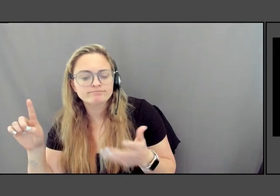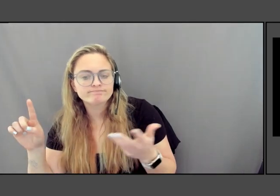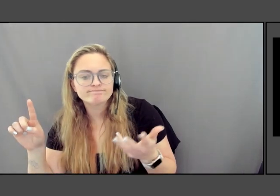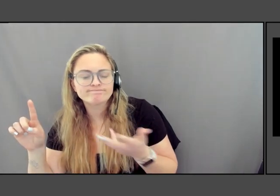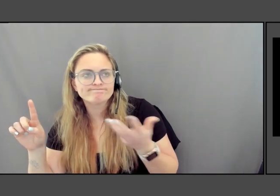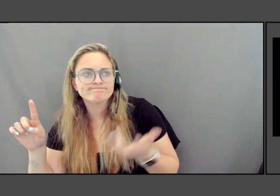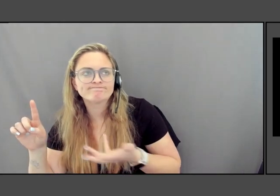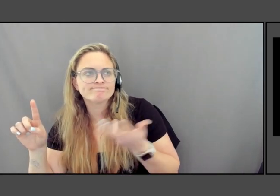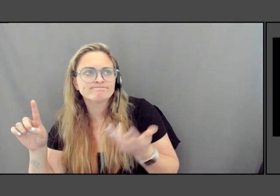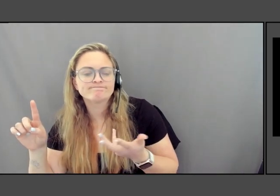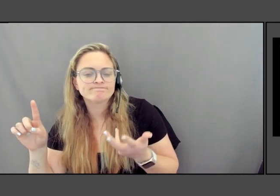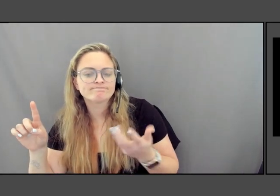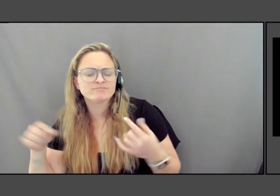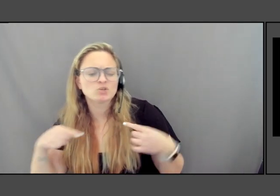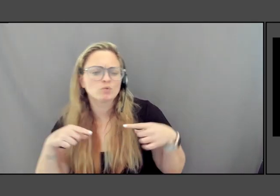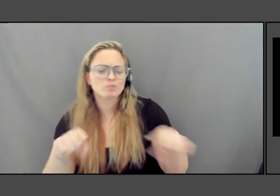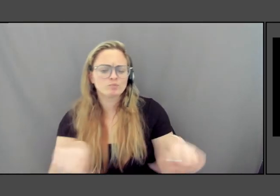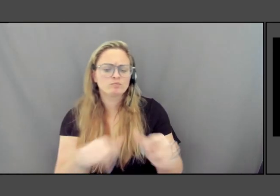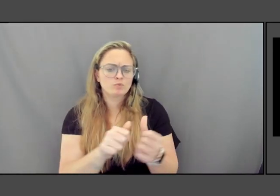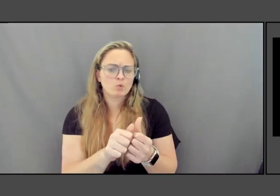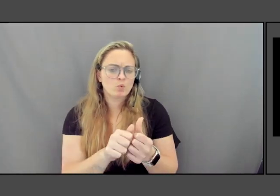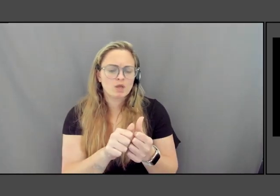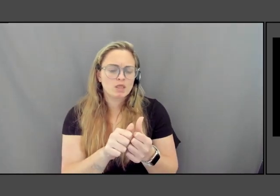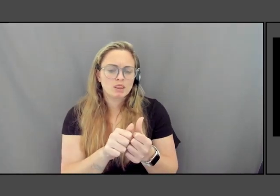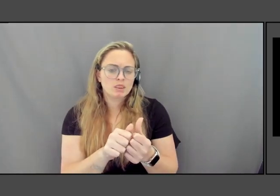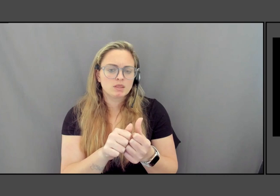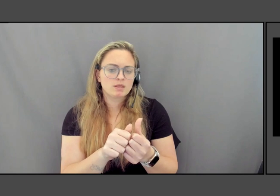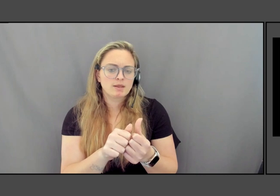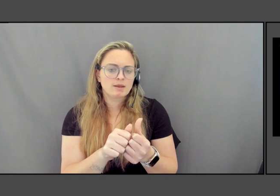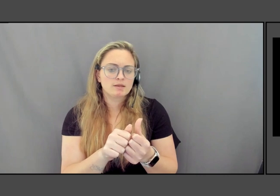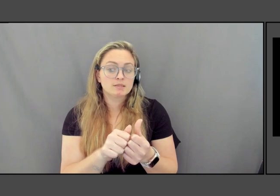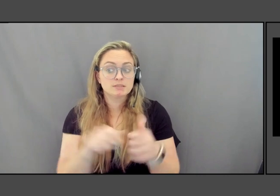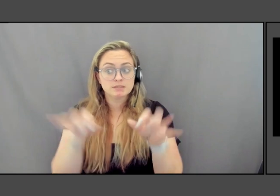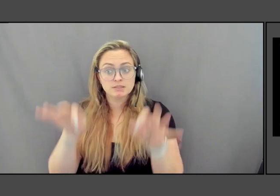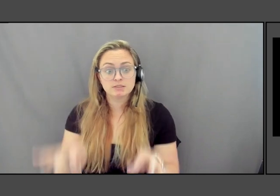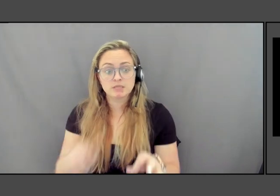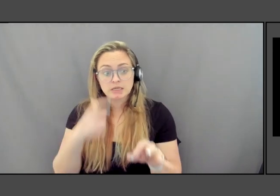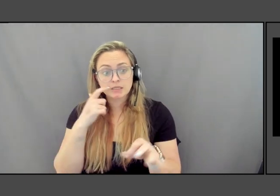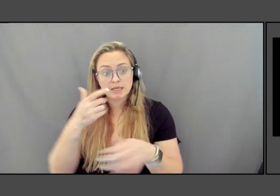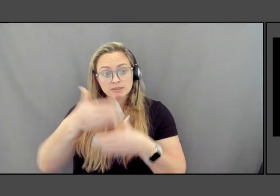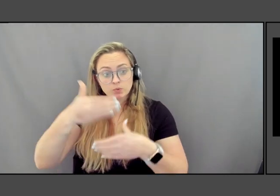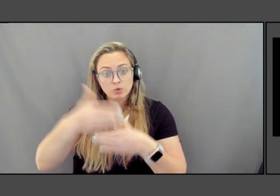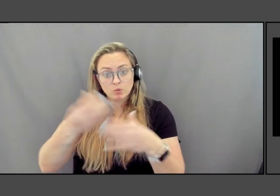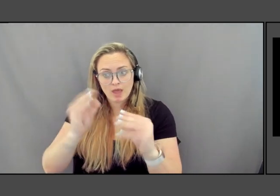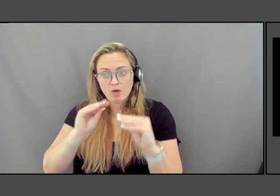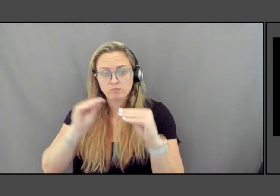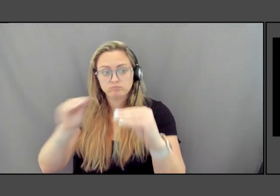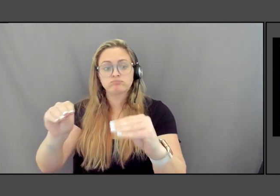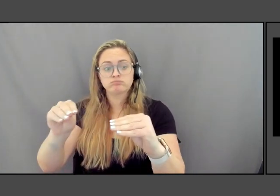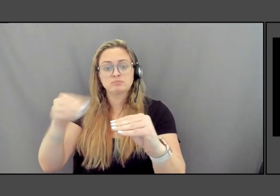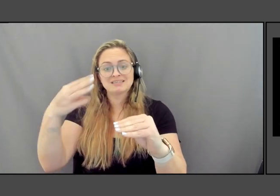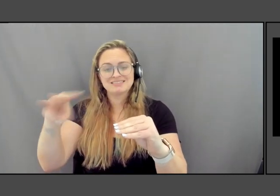with the Faith Ringgold, the stained glass window that is now put it in 16 of those older,